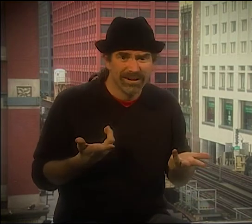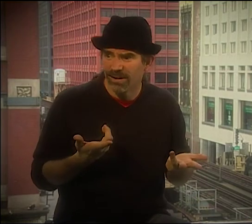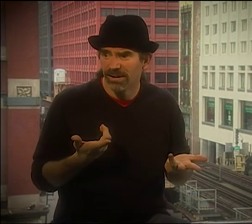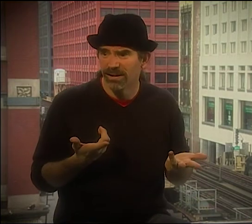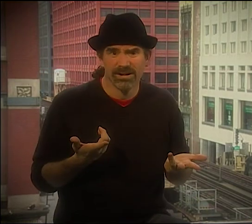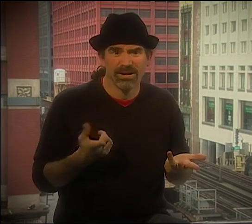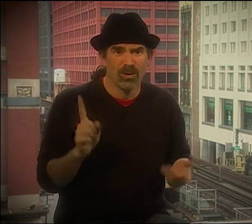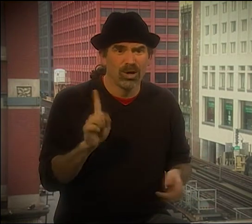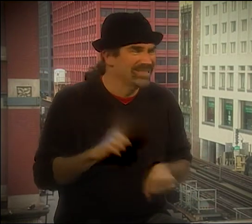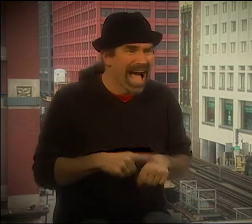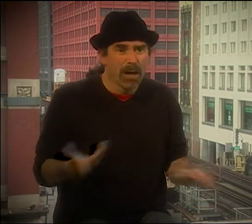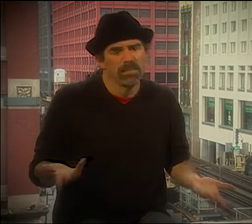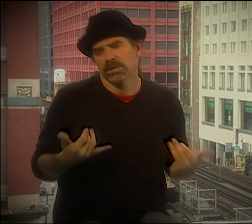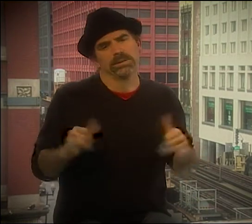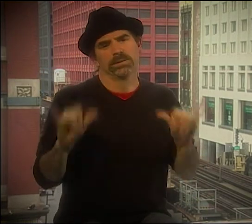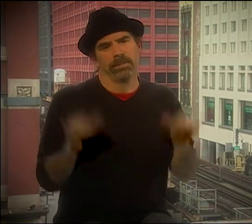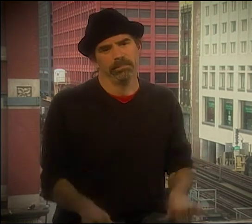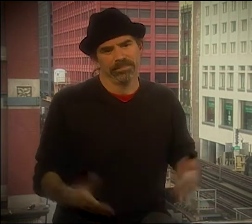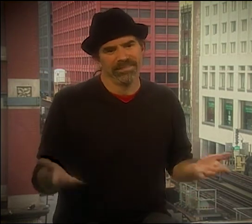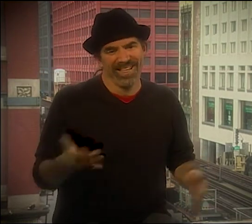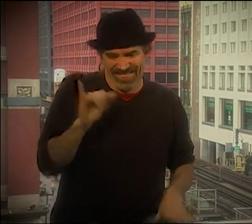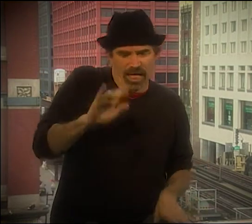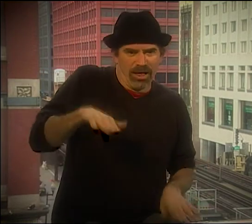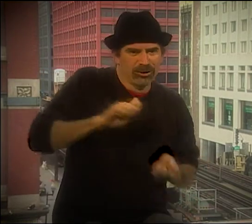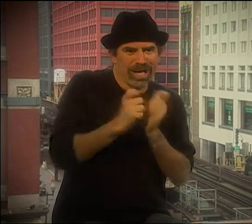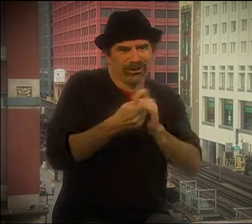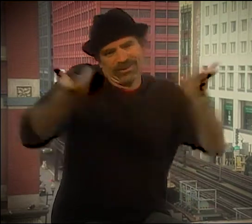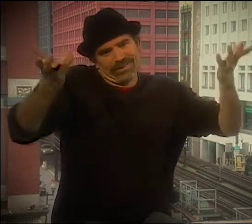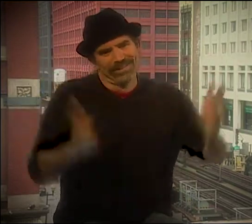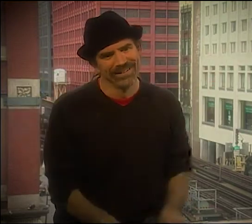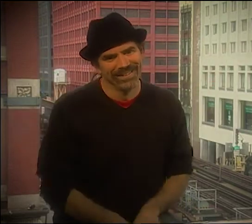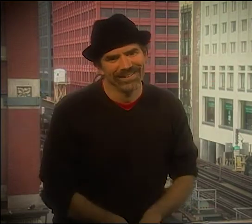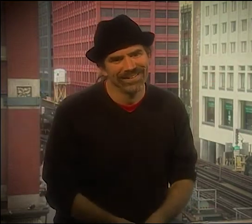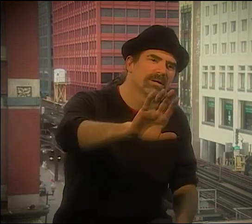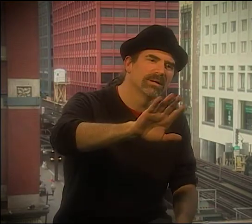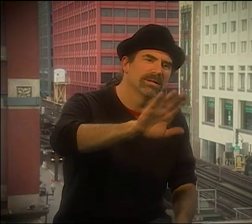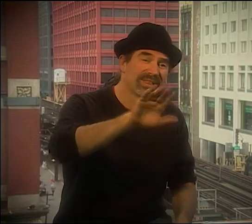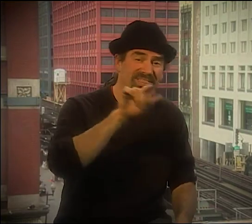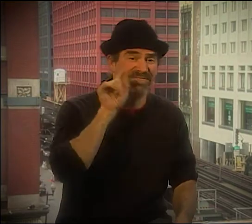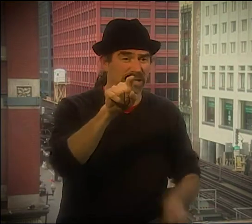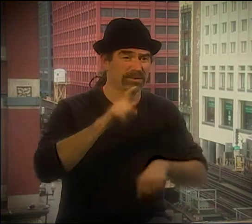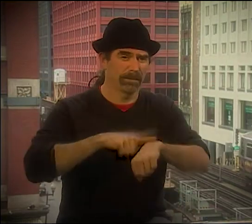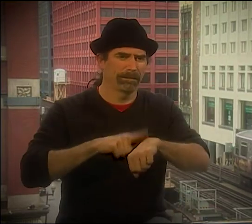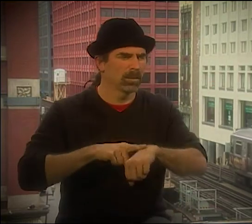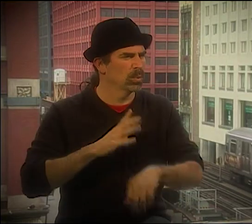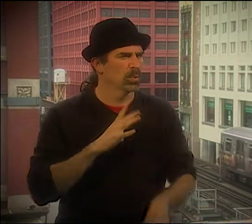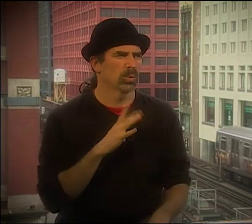I MEAN, I'M A TEACHER. I TEACH CLASSES FULL TIME. I TRAVEL ON THE WEEKENDS, I'M A FATHER. YOU KNOW, WHERE'S THE TIME?